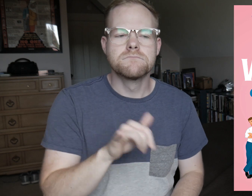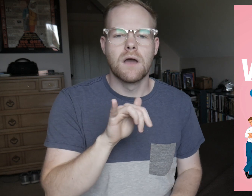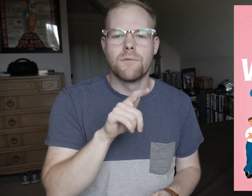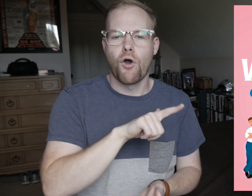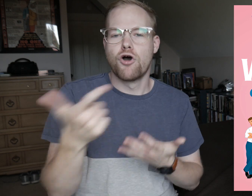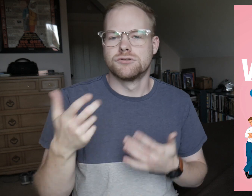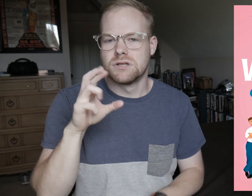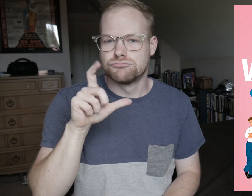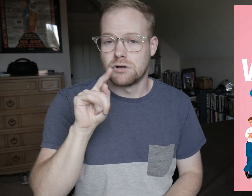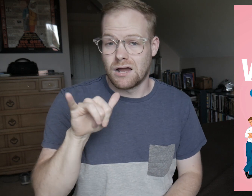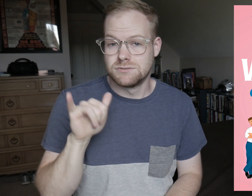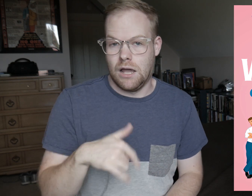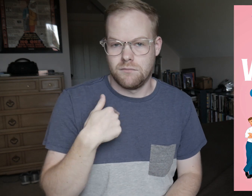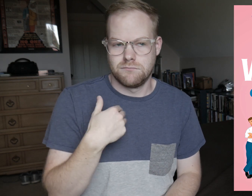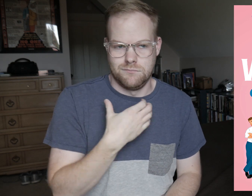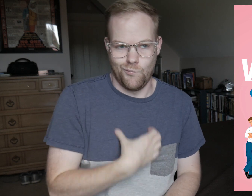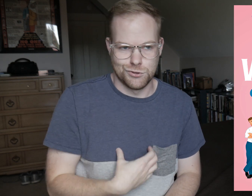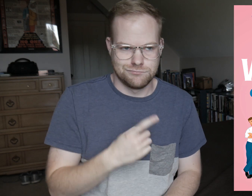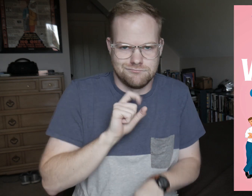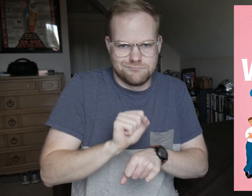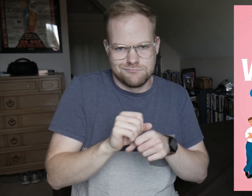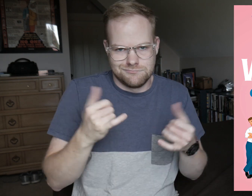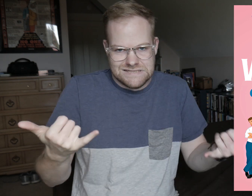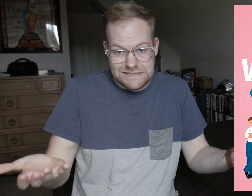This is like an alternate reality that I wish existed.